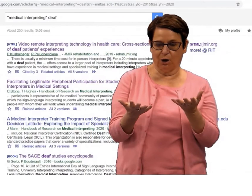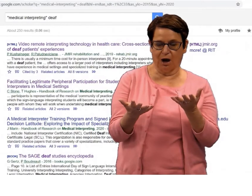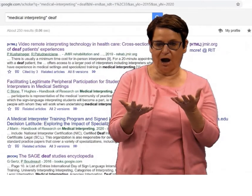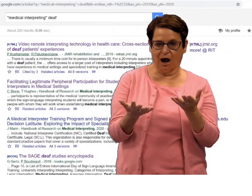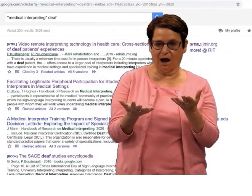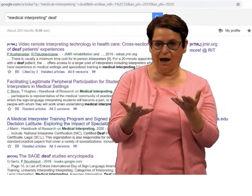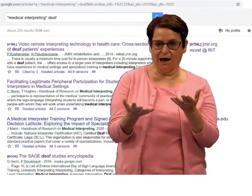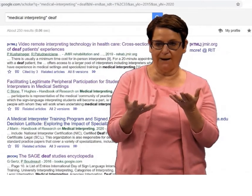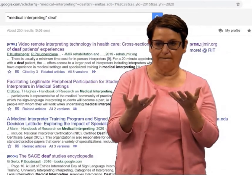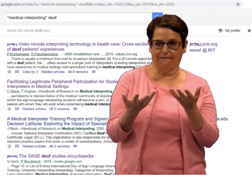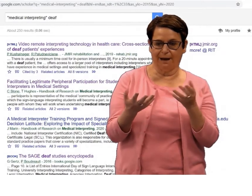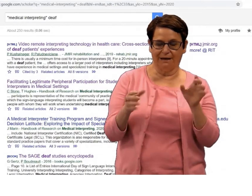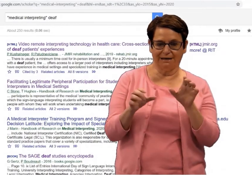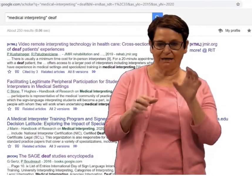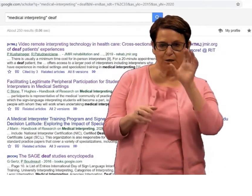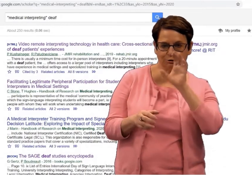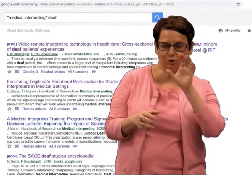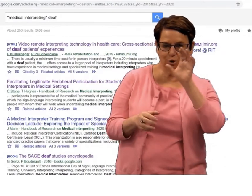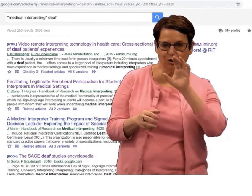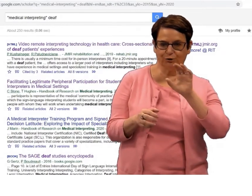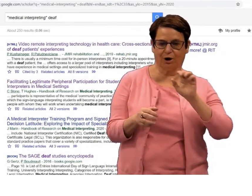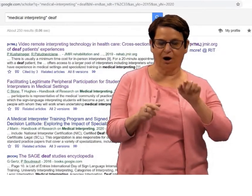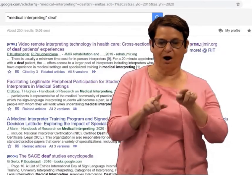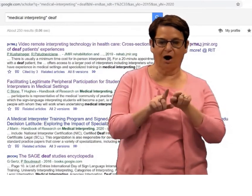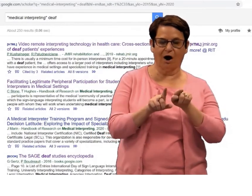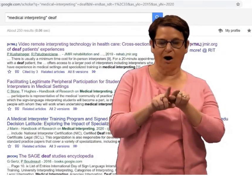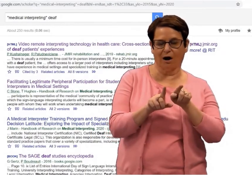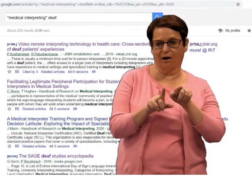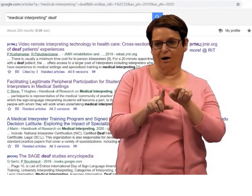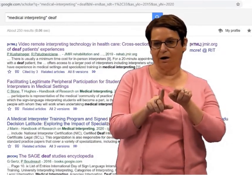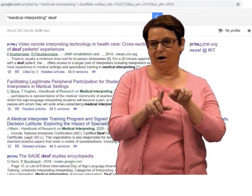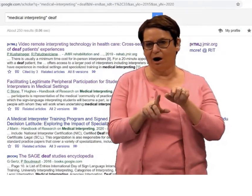What I did here on the screen is a search